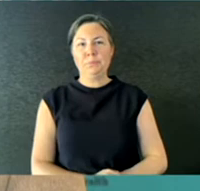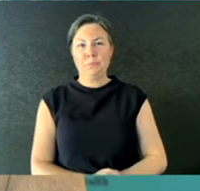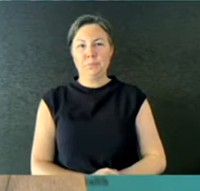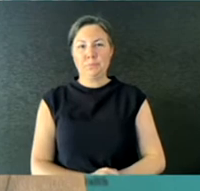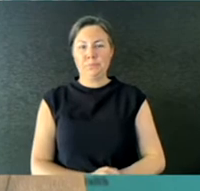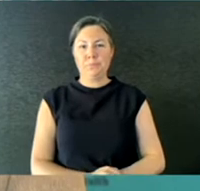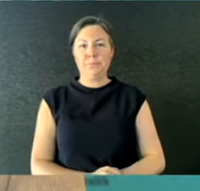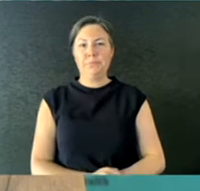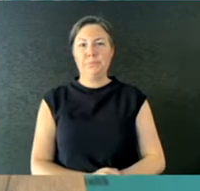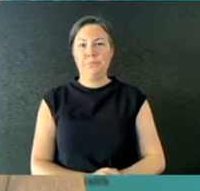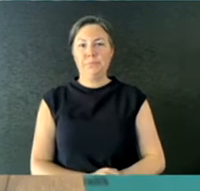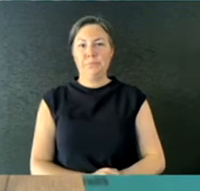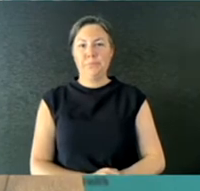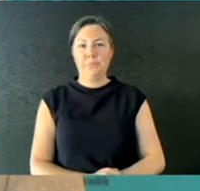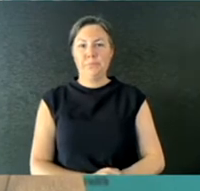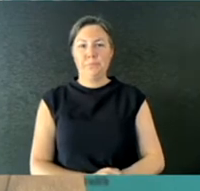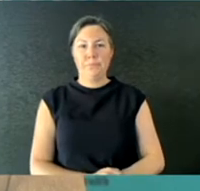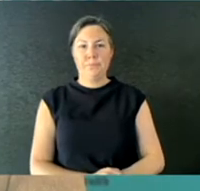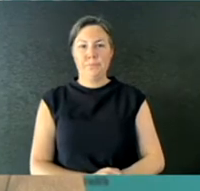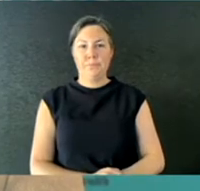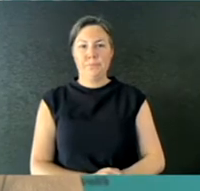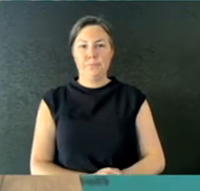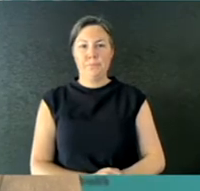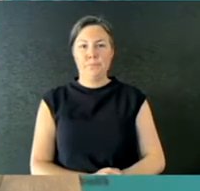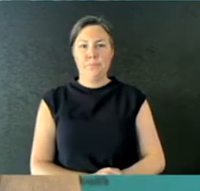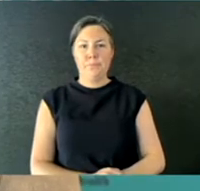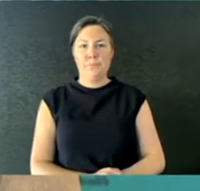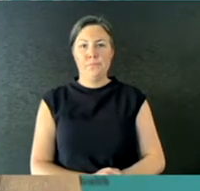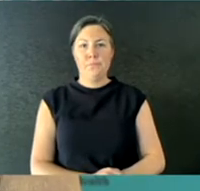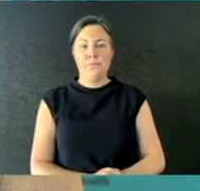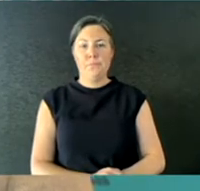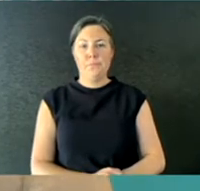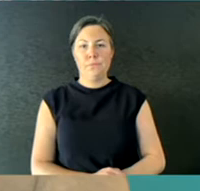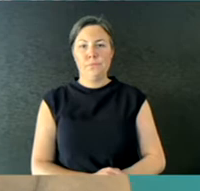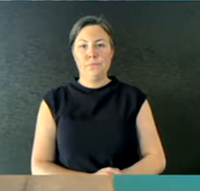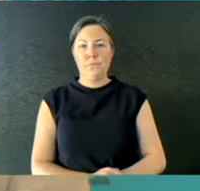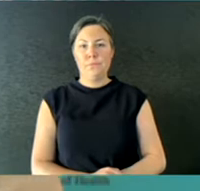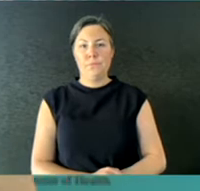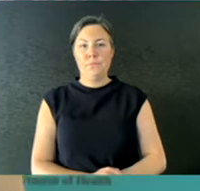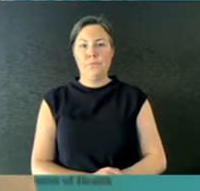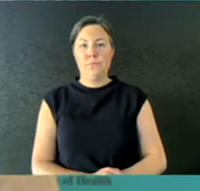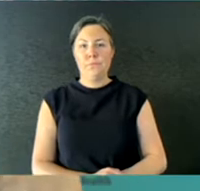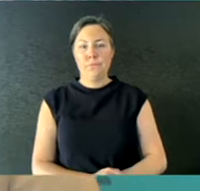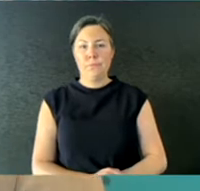Has that been something that you've believed would be beneficial or- what's the AHPPC ?